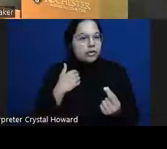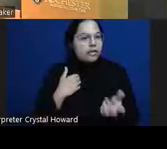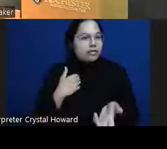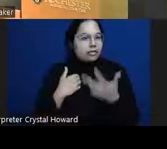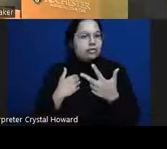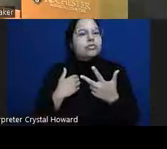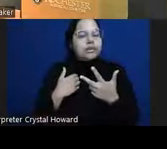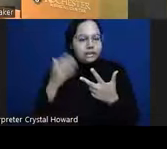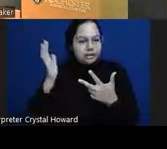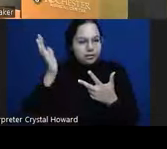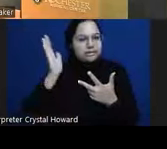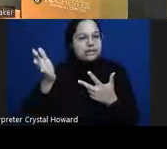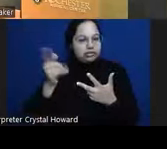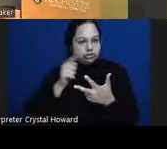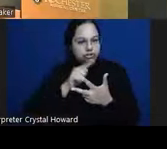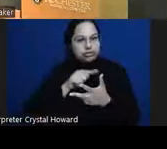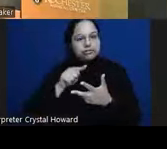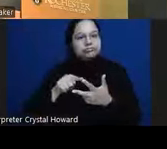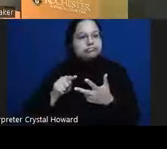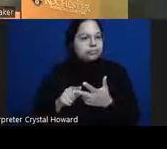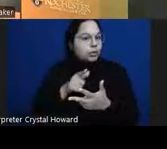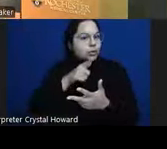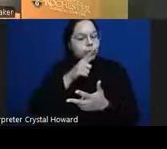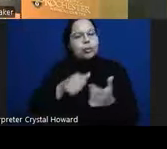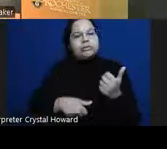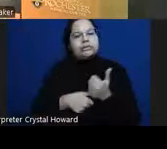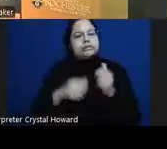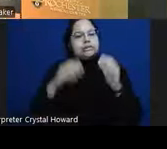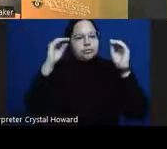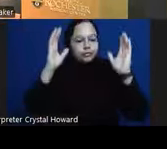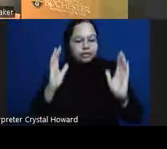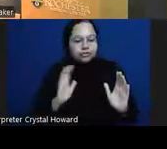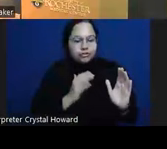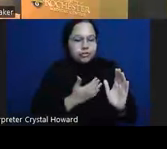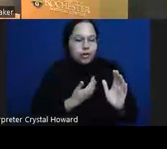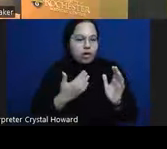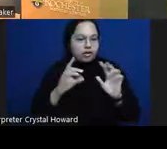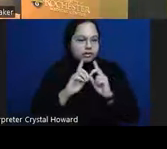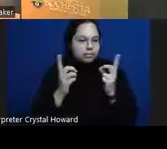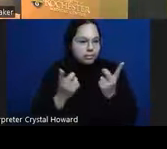department and this will highlight some of the ongoing research that's happening on our talented